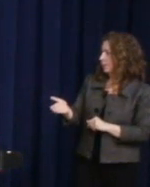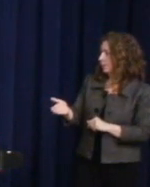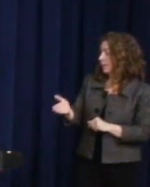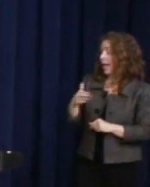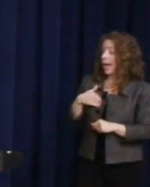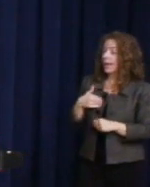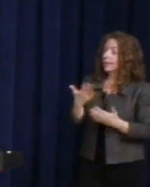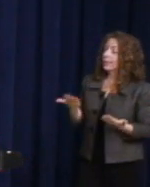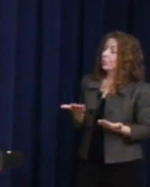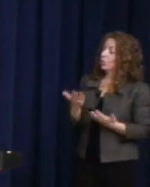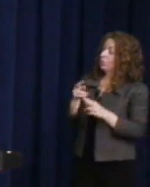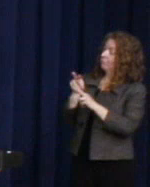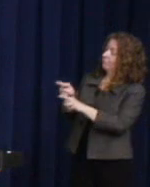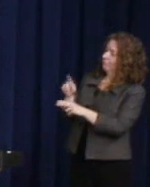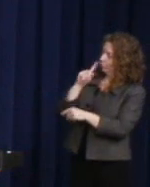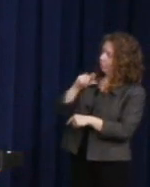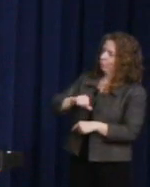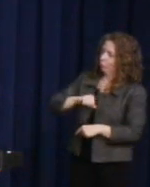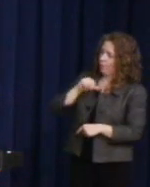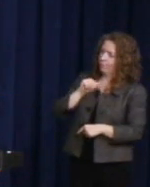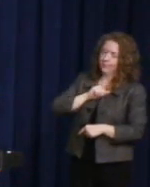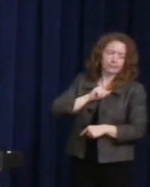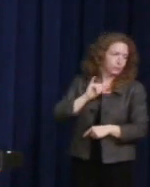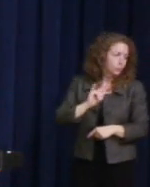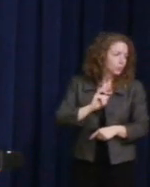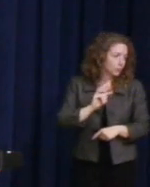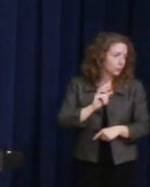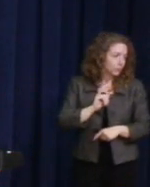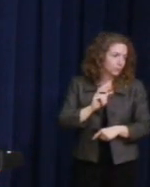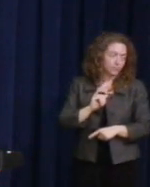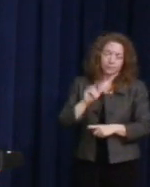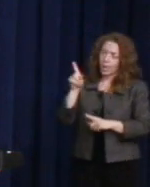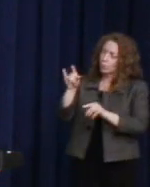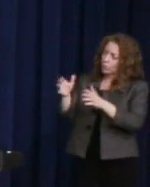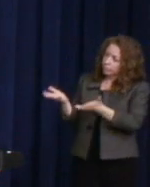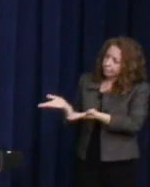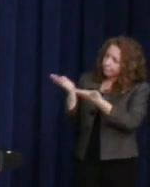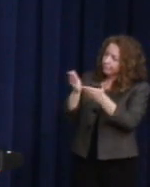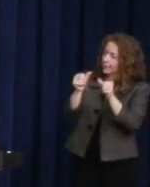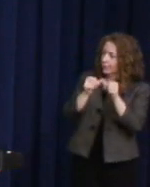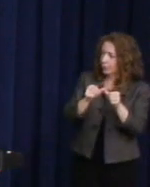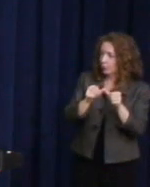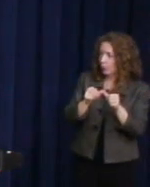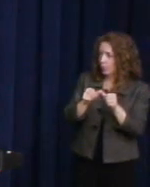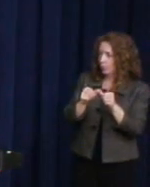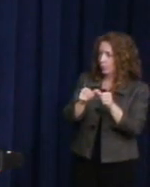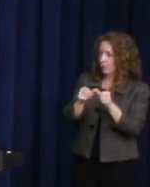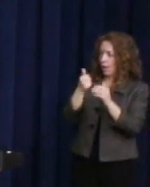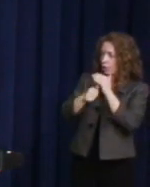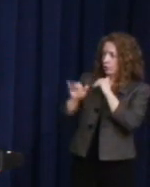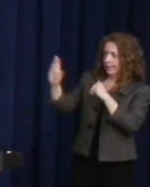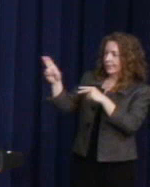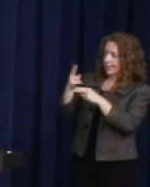you're continuing to do in his name what he started out. And I'm proud to be here with you today